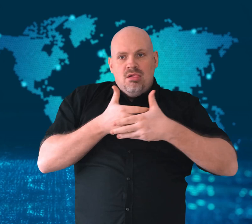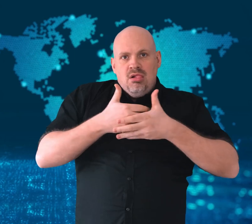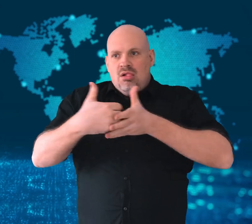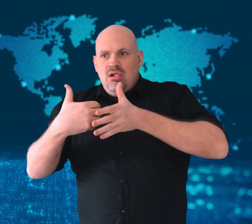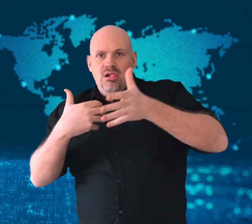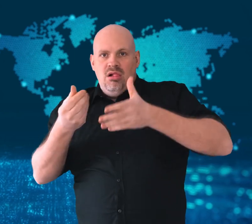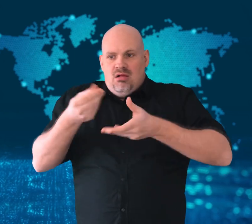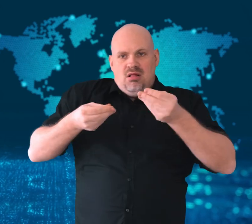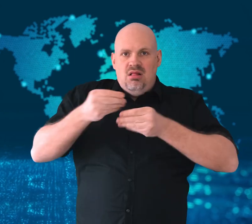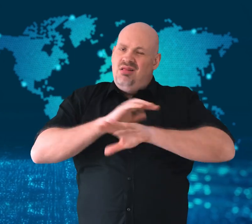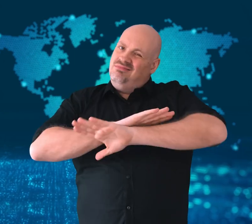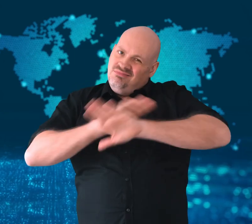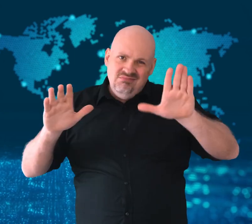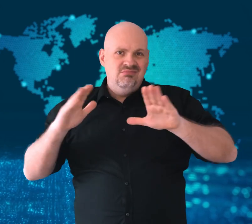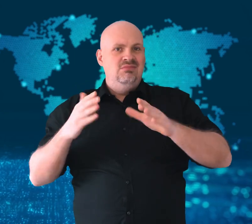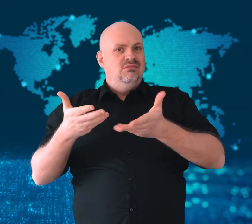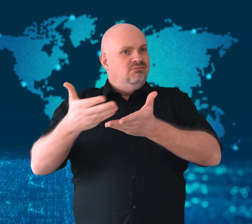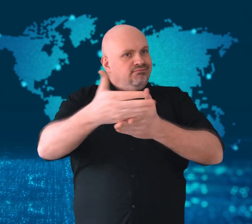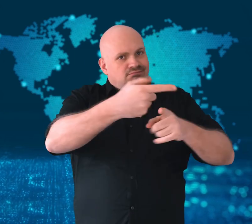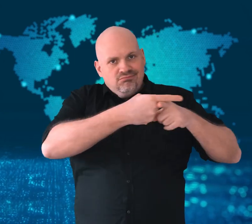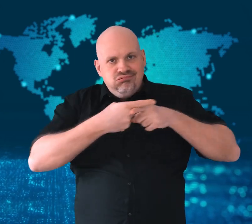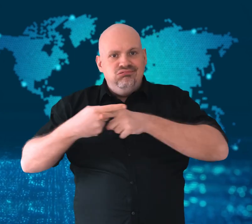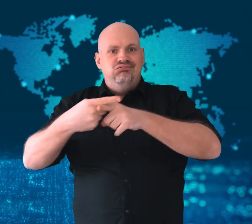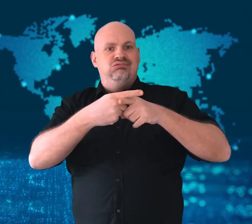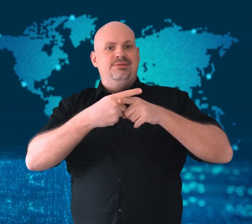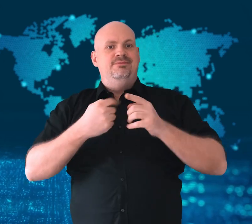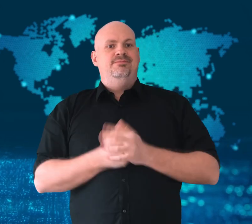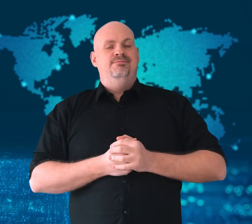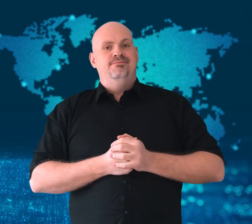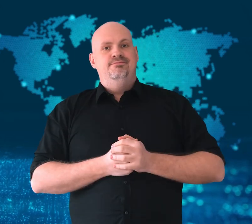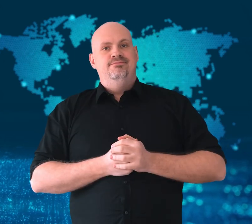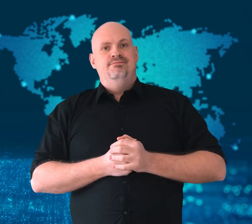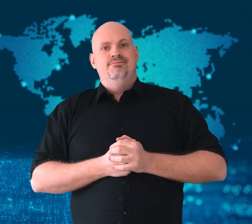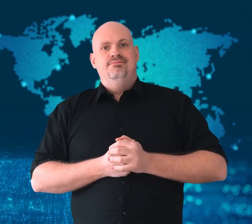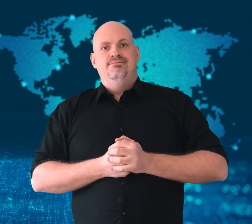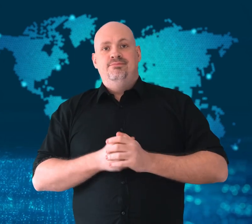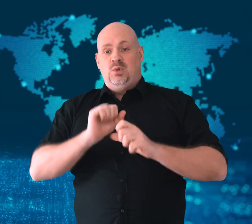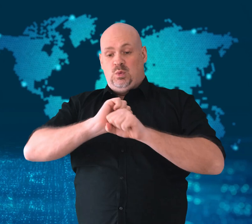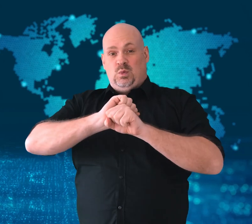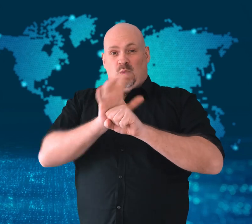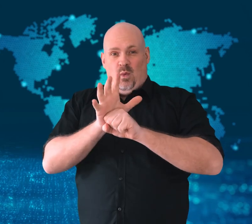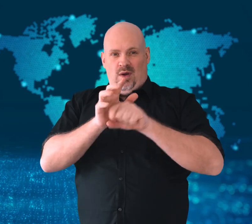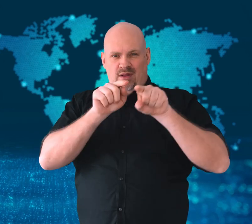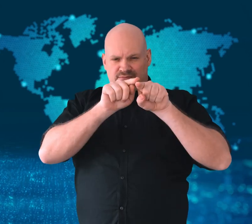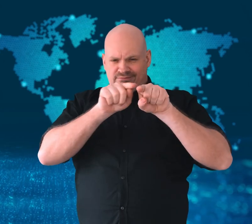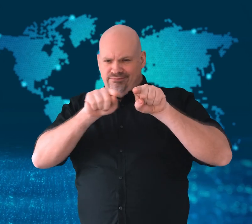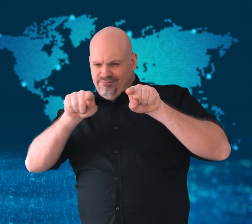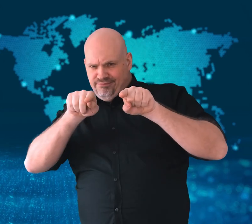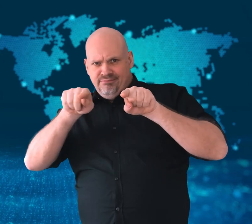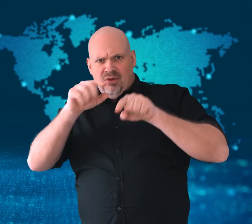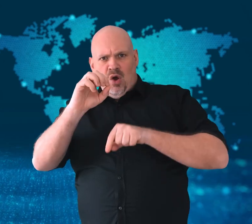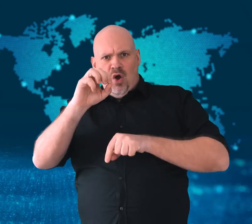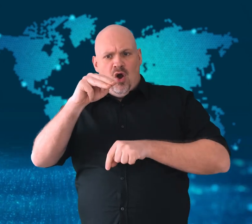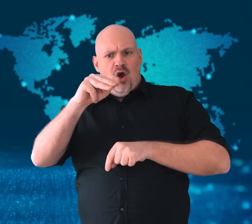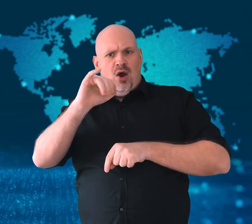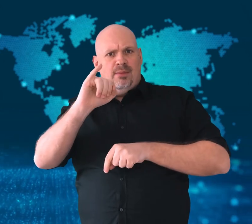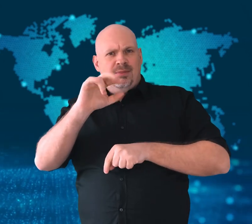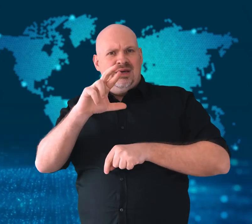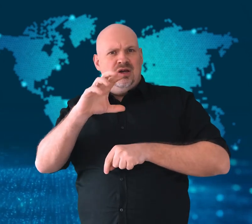A new variant called Omicron’s cousin has been identified.